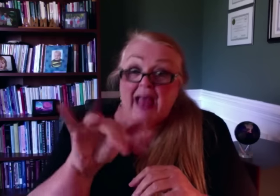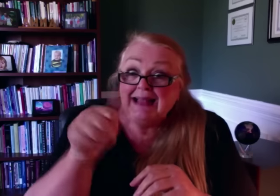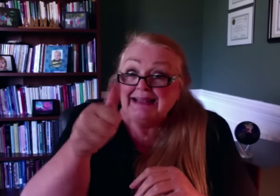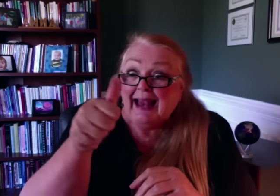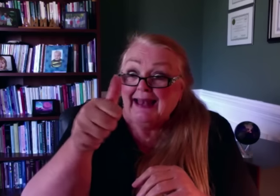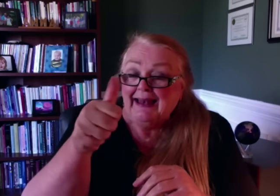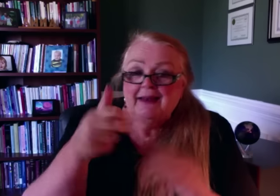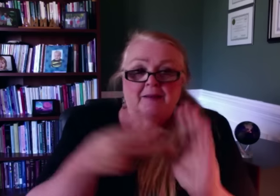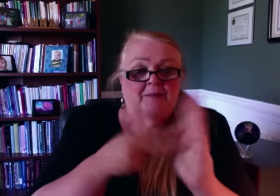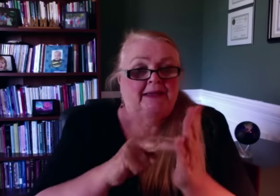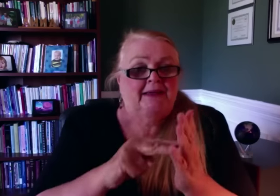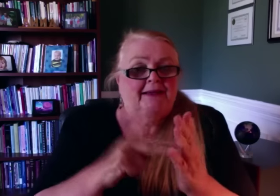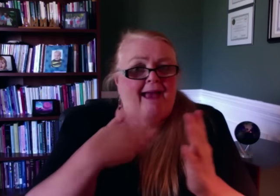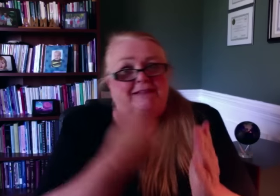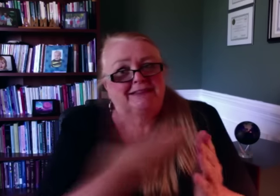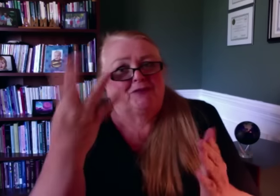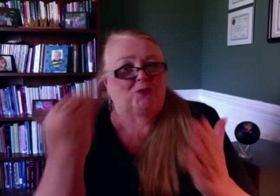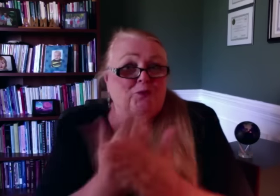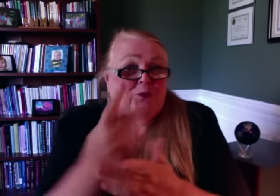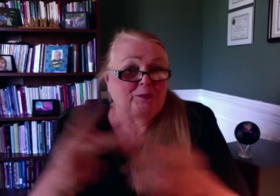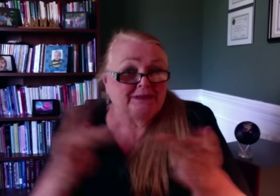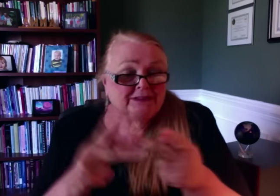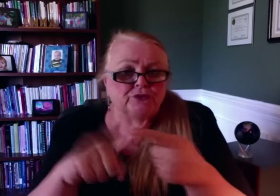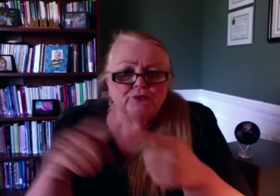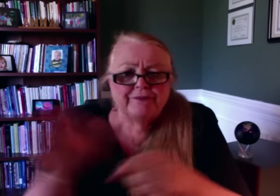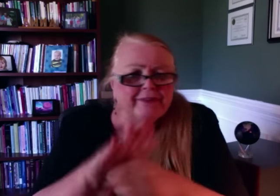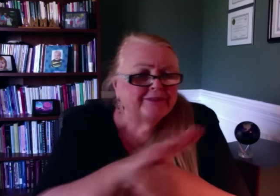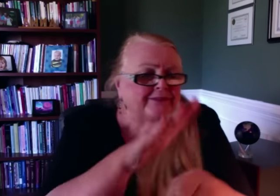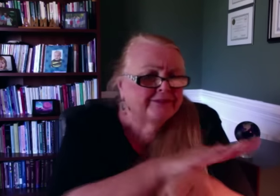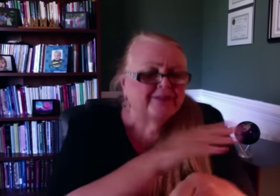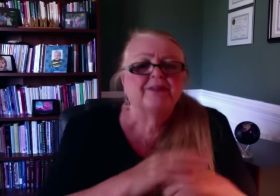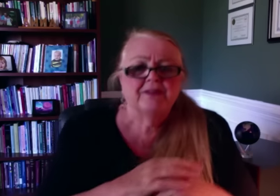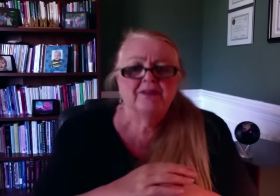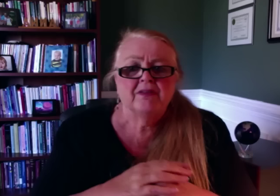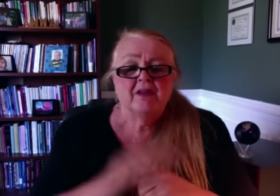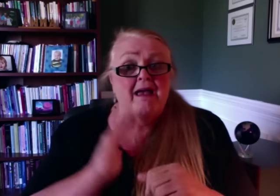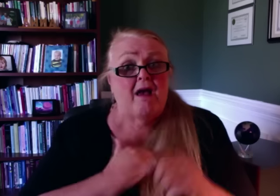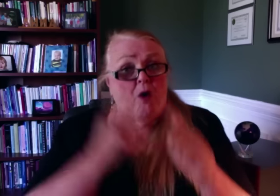which means we have several positions to fill.